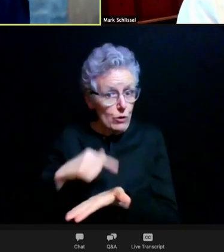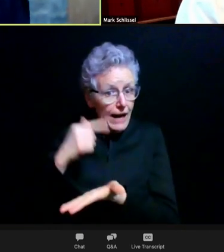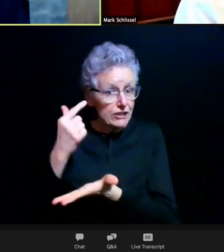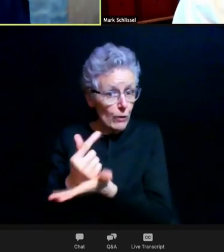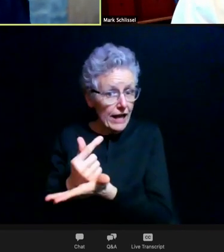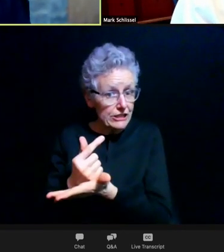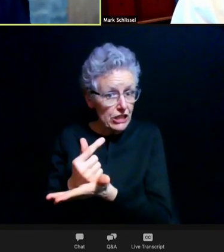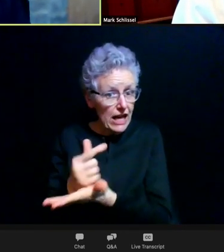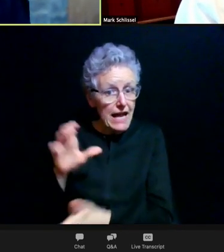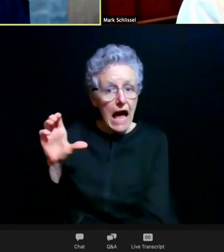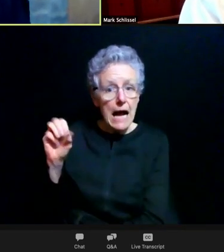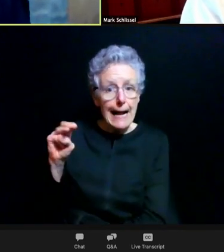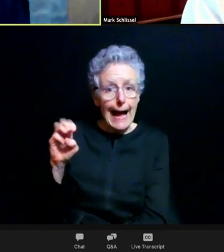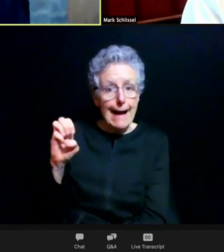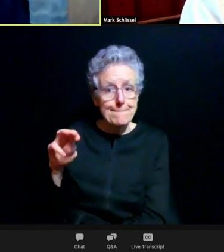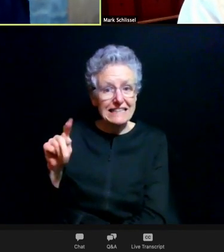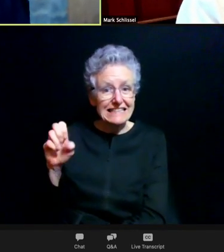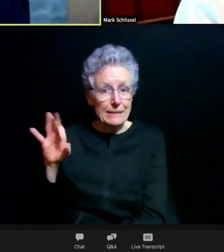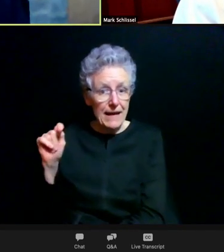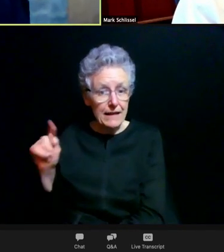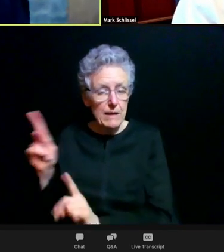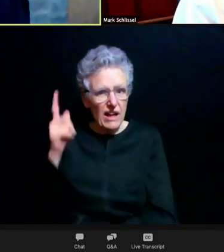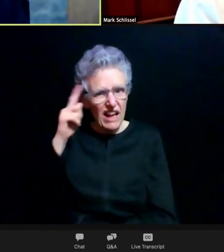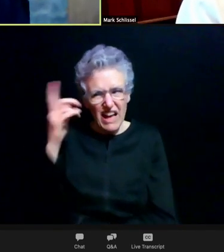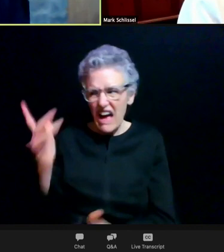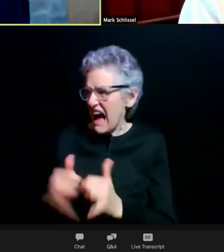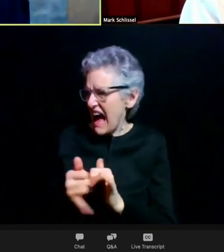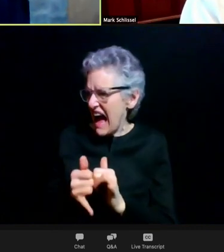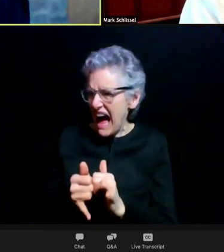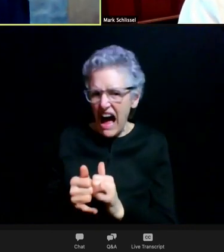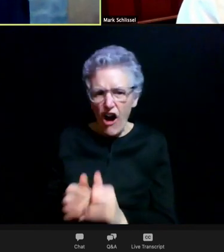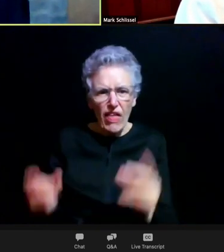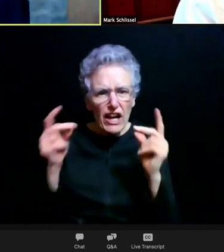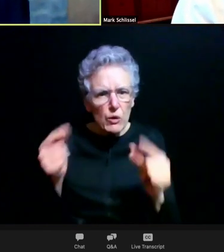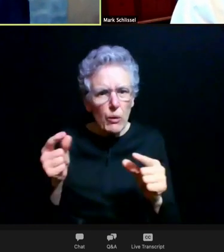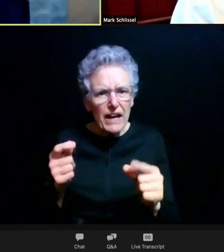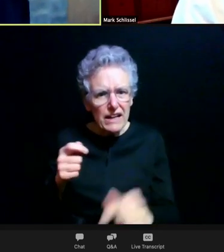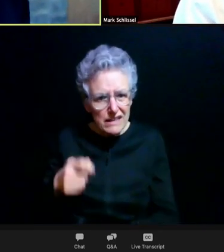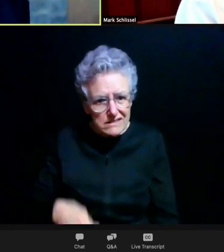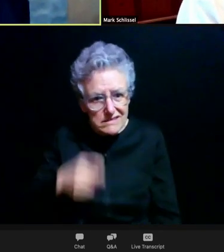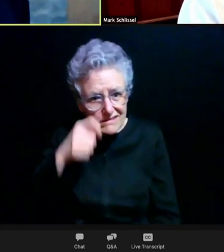about what that's gonna be like to do that quick turnaround for a vaccination.